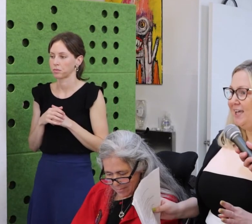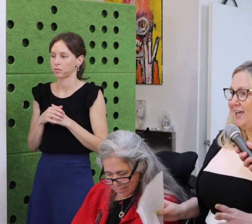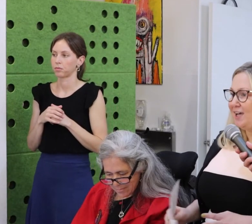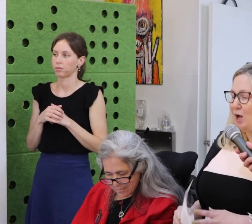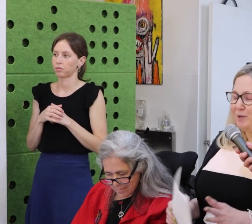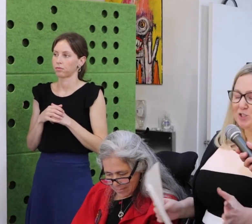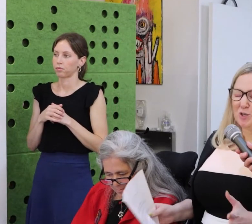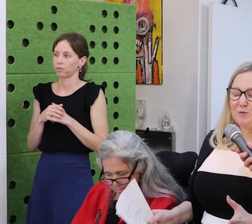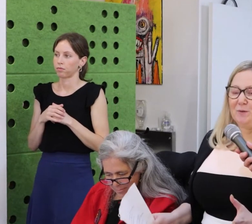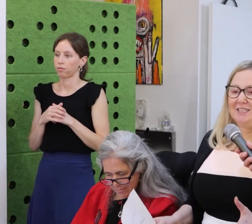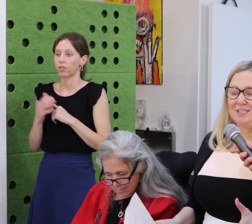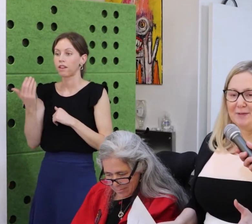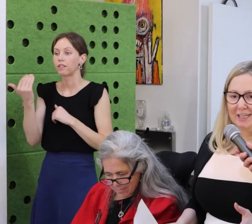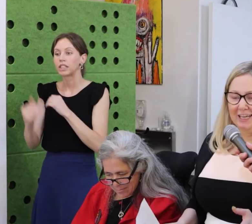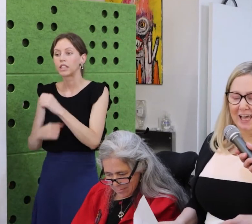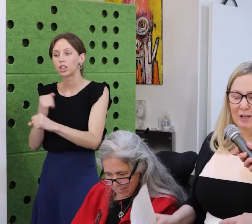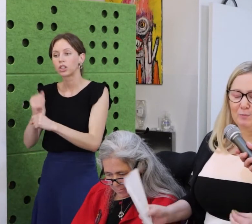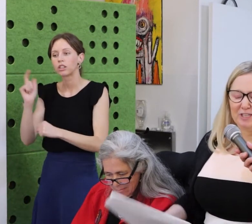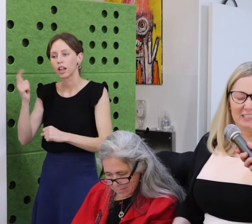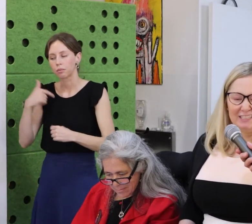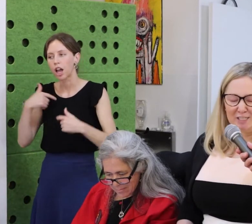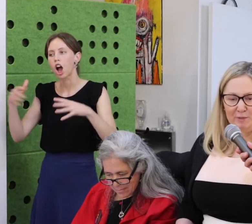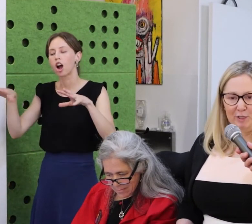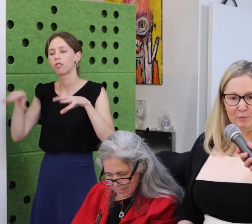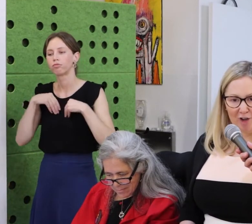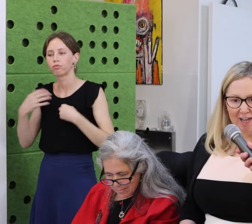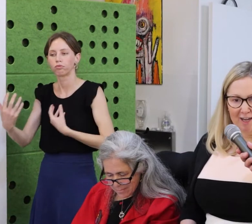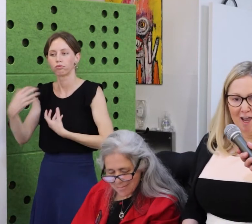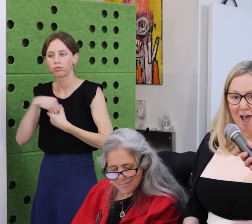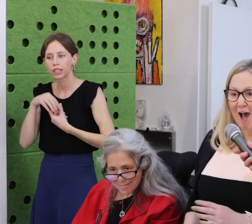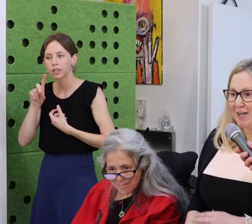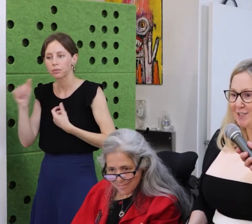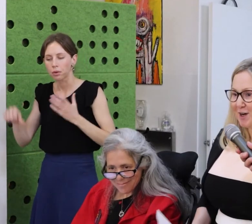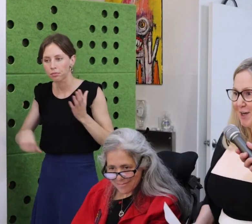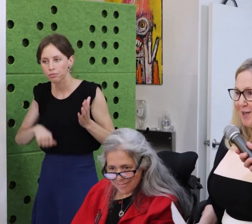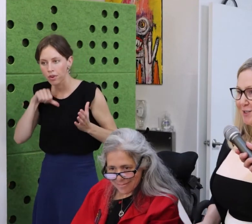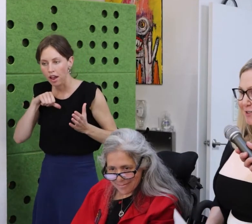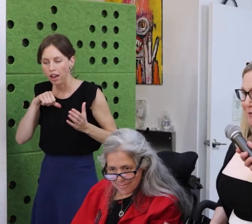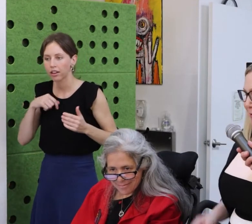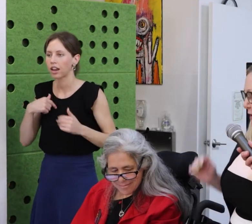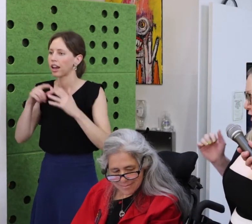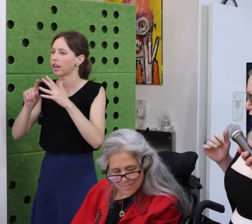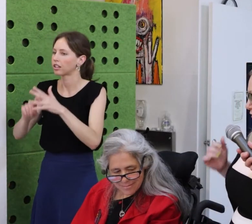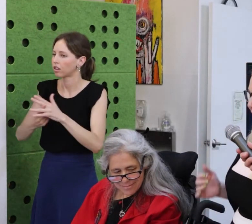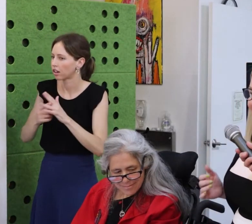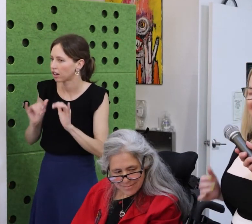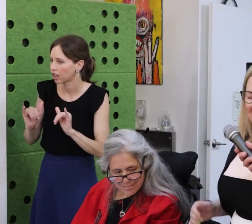it just wasn’t for me. That is ablest.